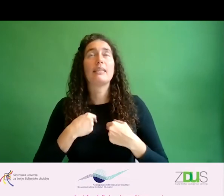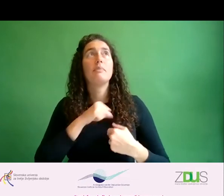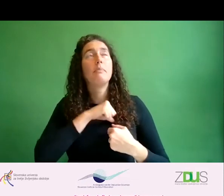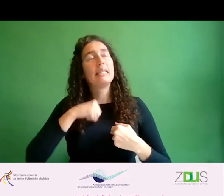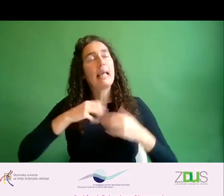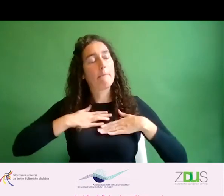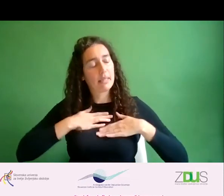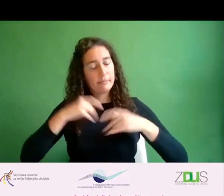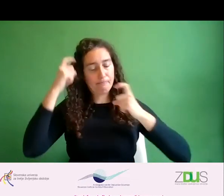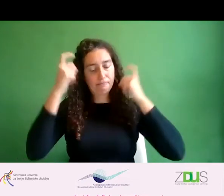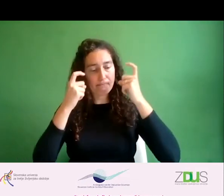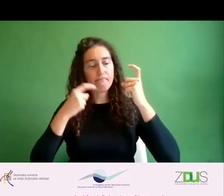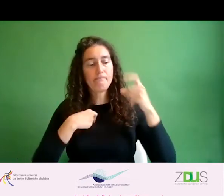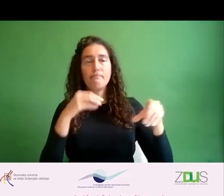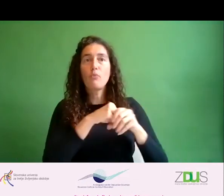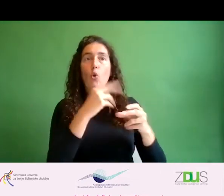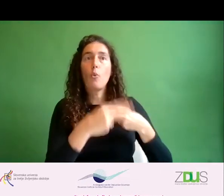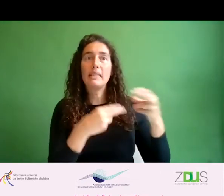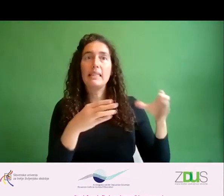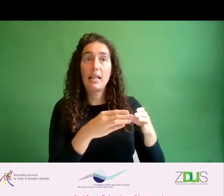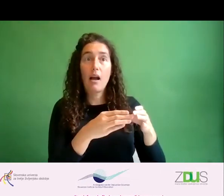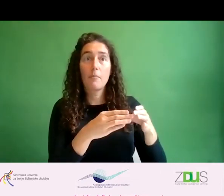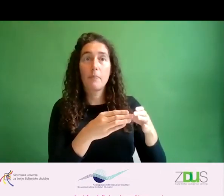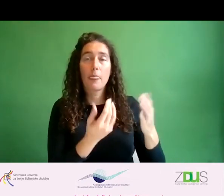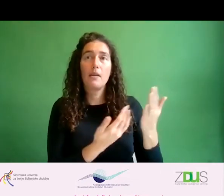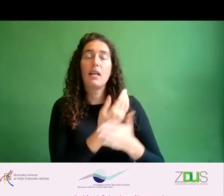for financing pensioners' associations,